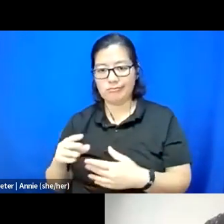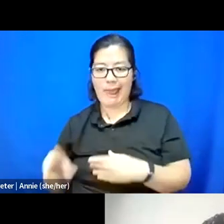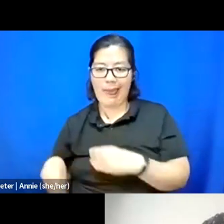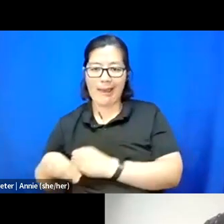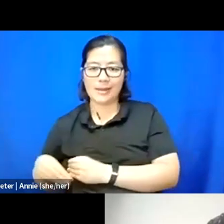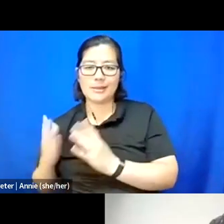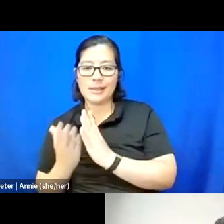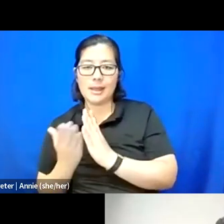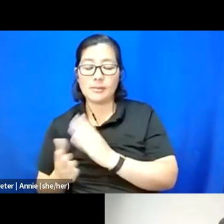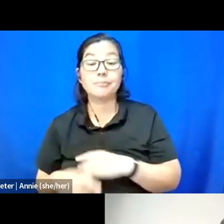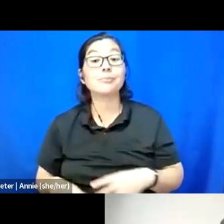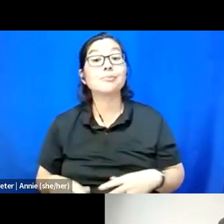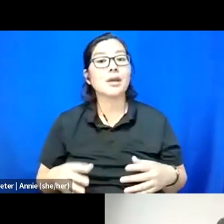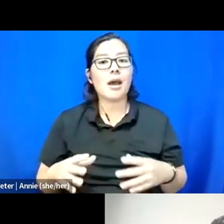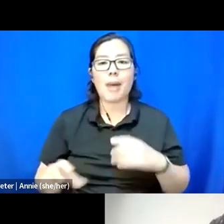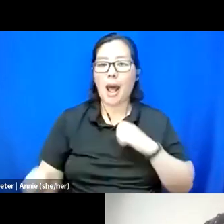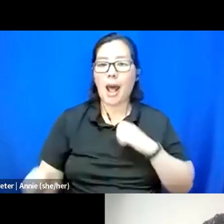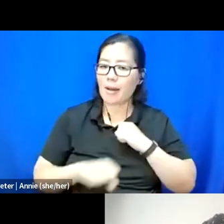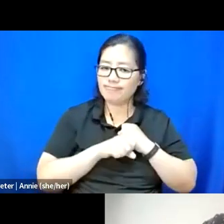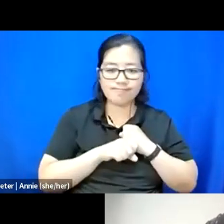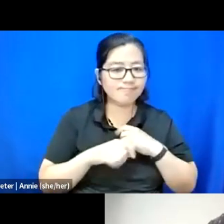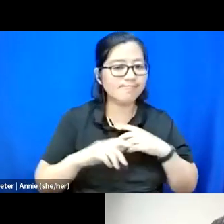I want to turn it to the brilliance in front of you.